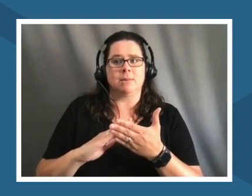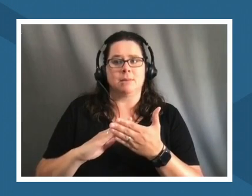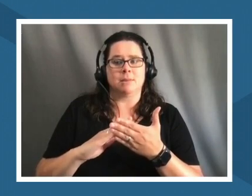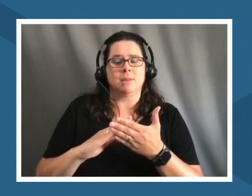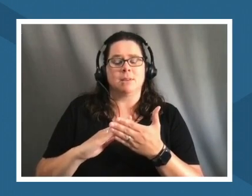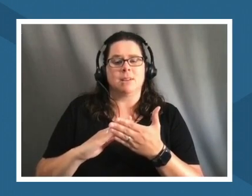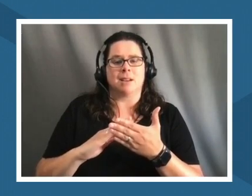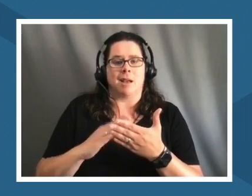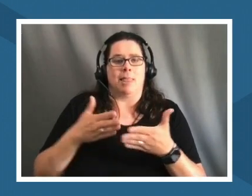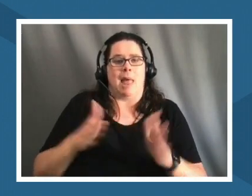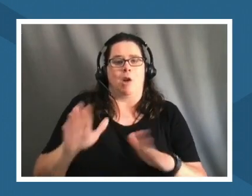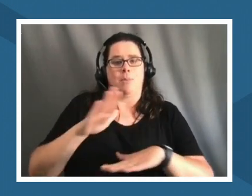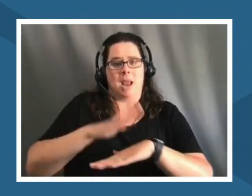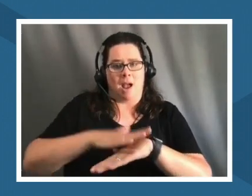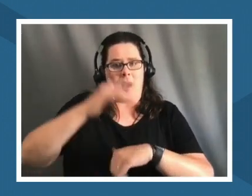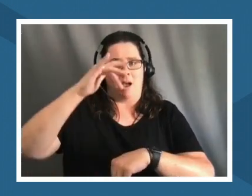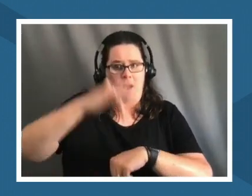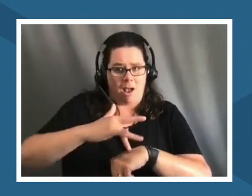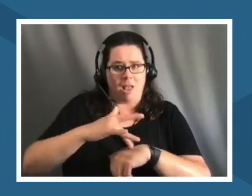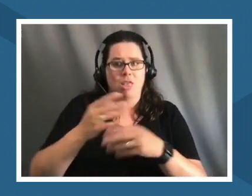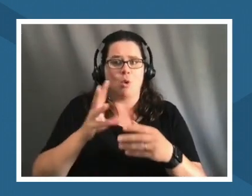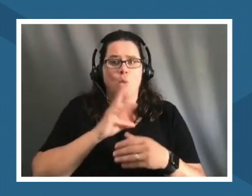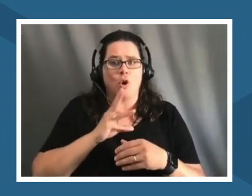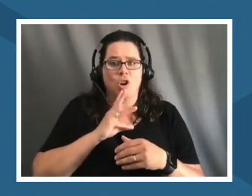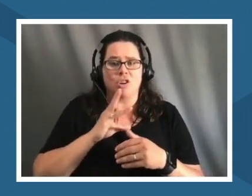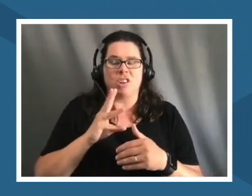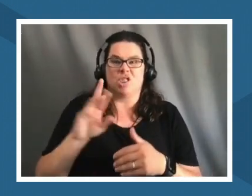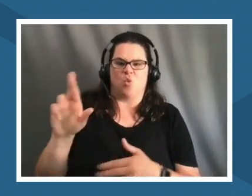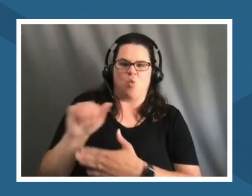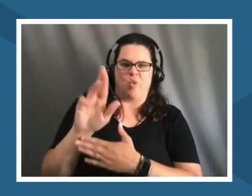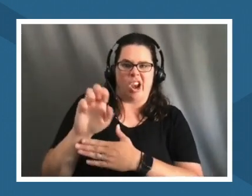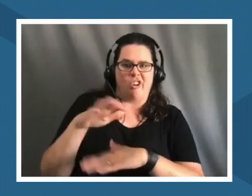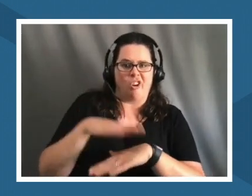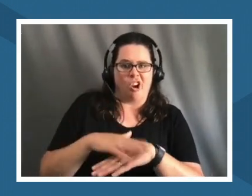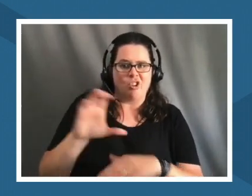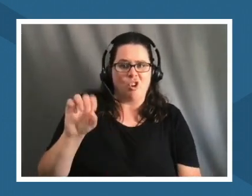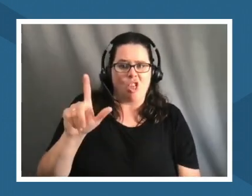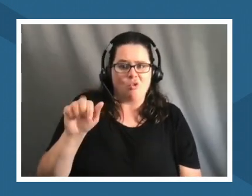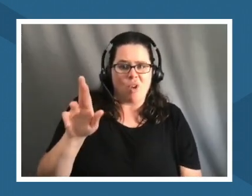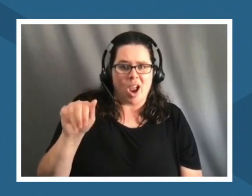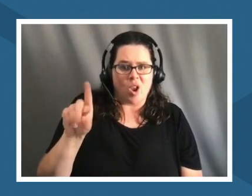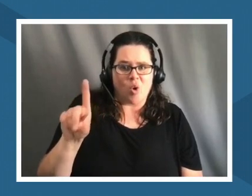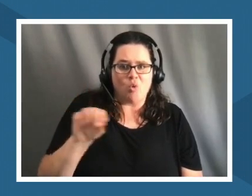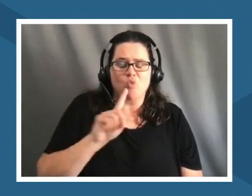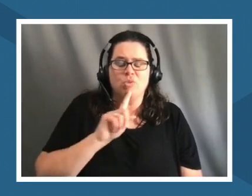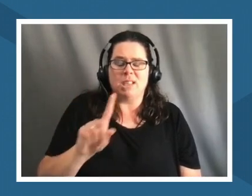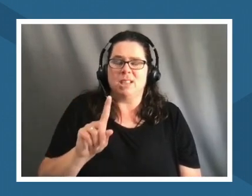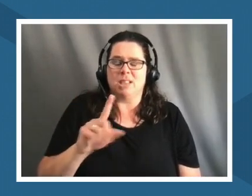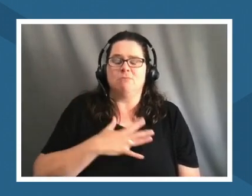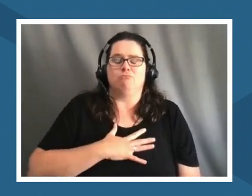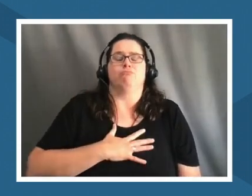because it's such a rare thing in colorado every chance you get to really